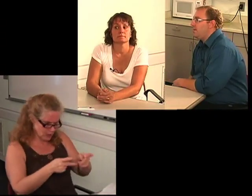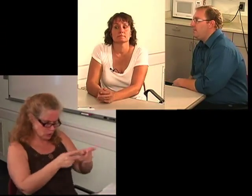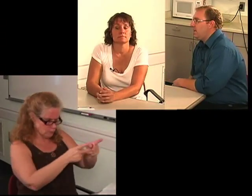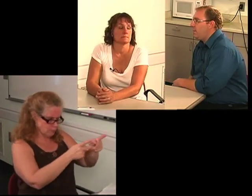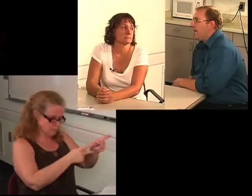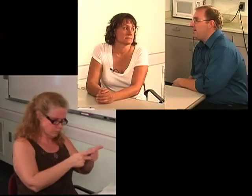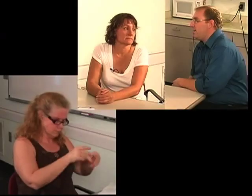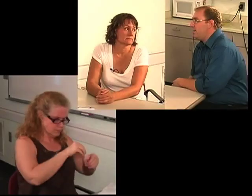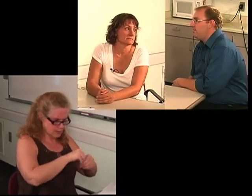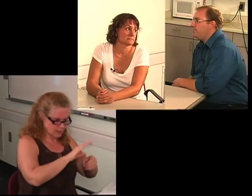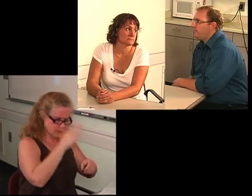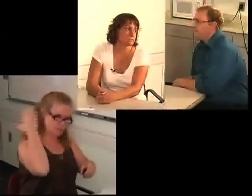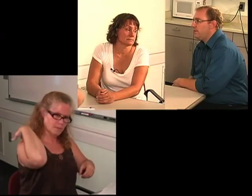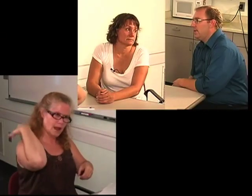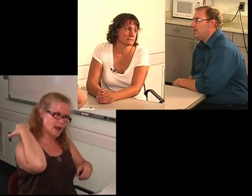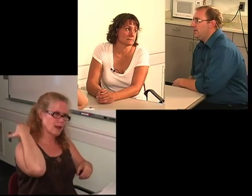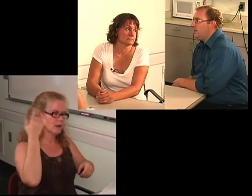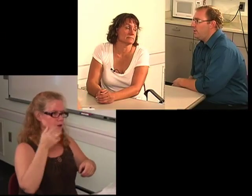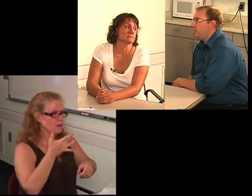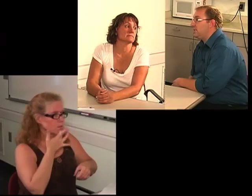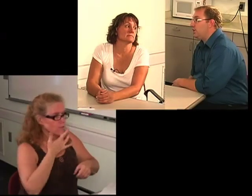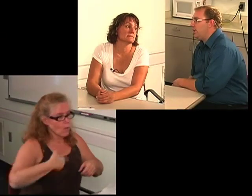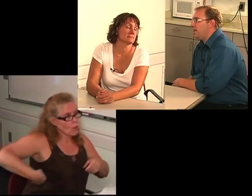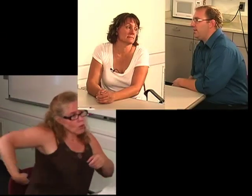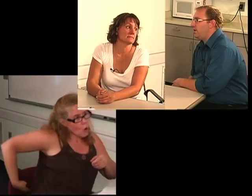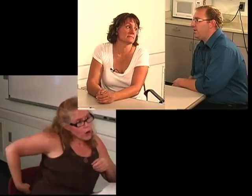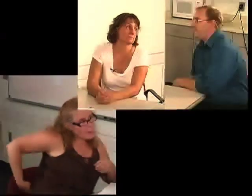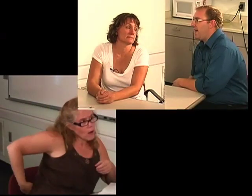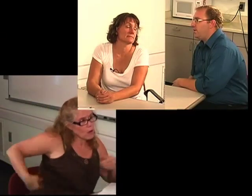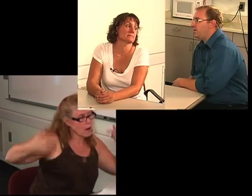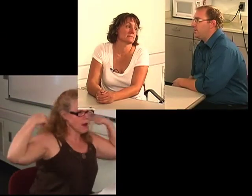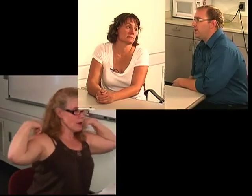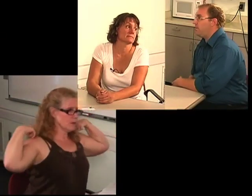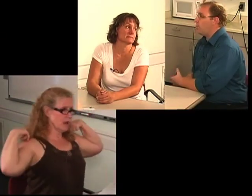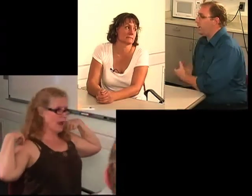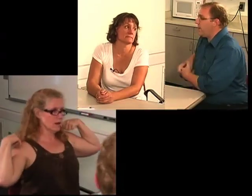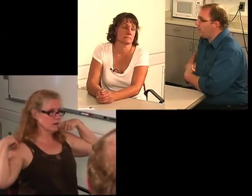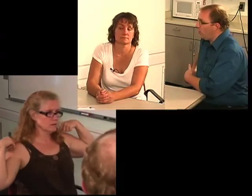I guess it may depend on the positioning, where they want you to work,